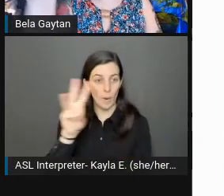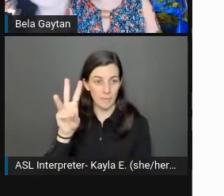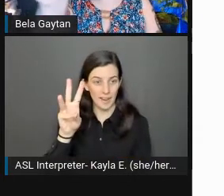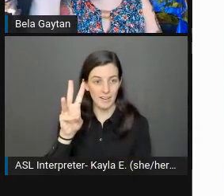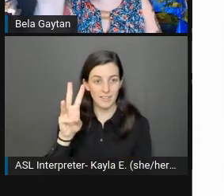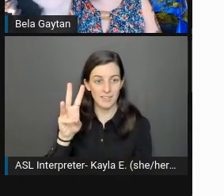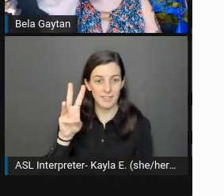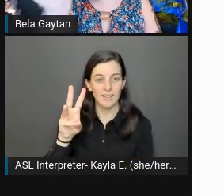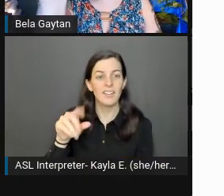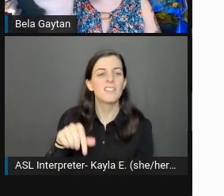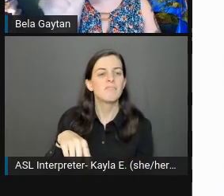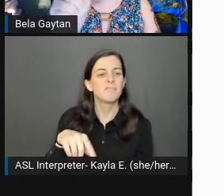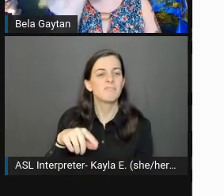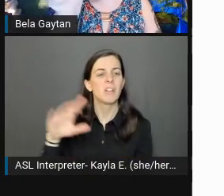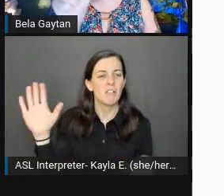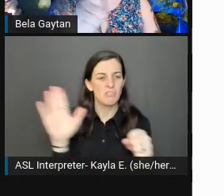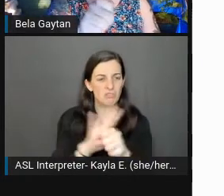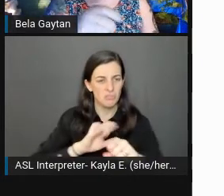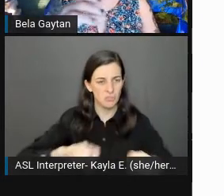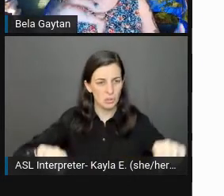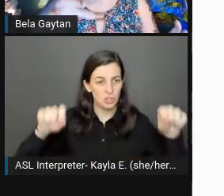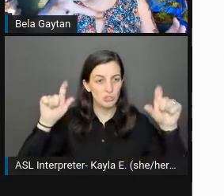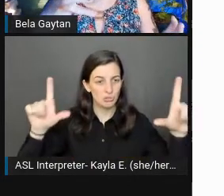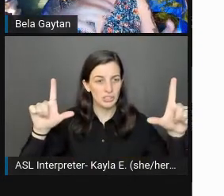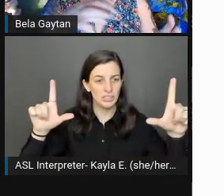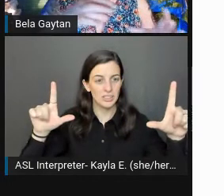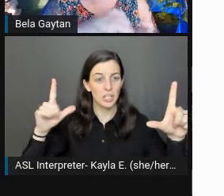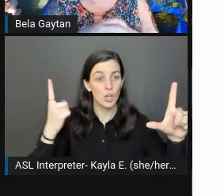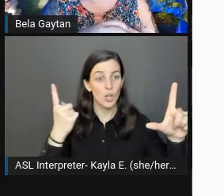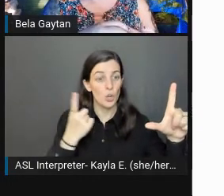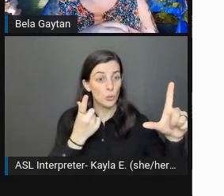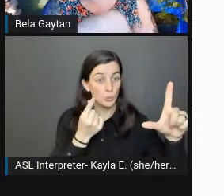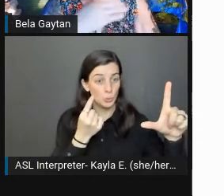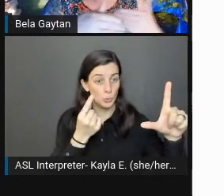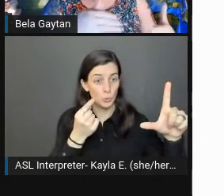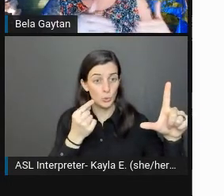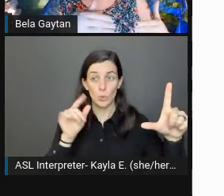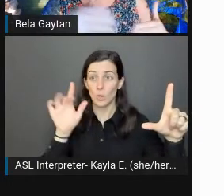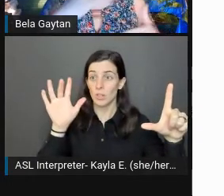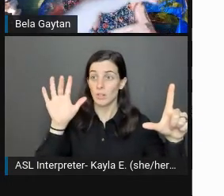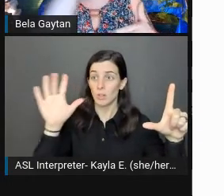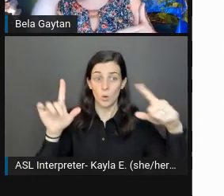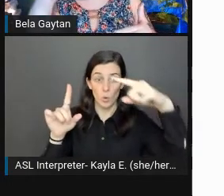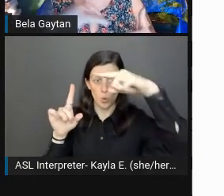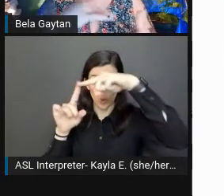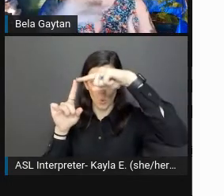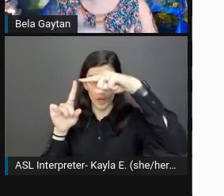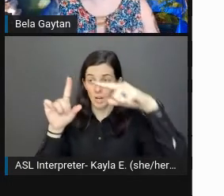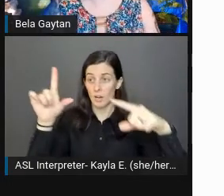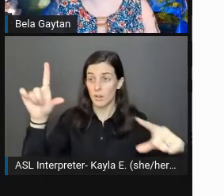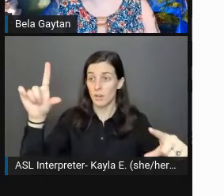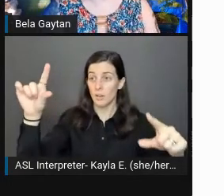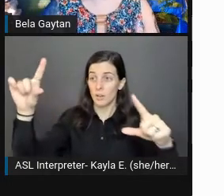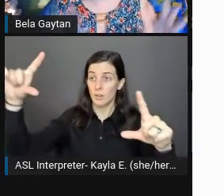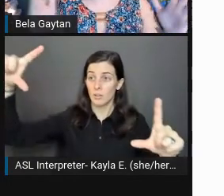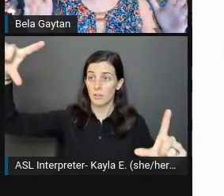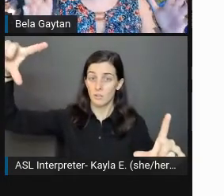just start dragging the corner down and minimizing it. As you do, you'll start to see things shift around.